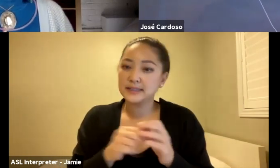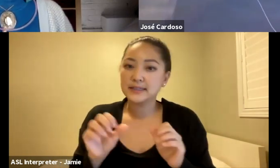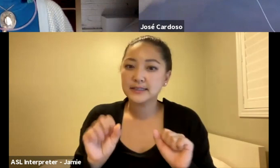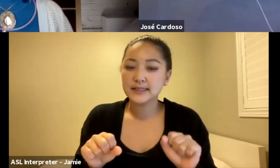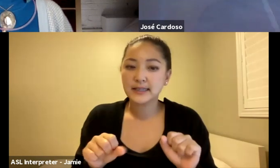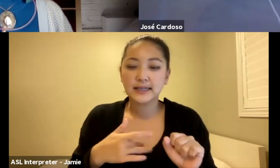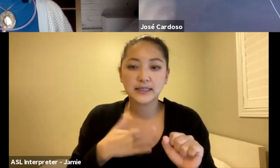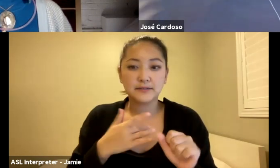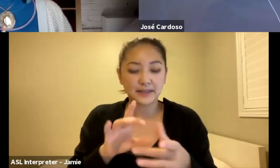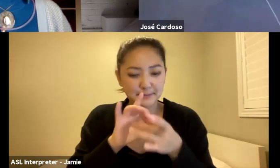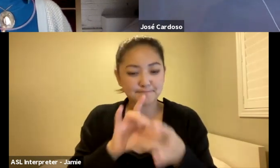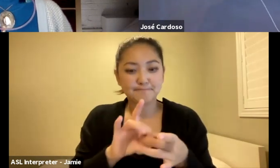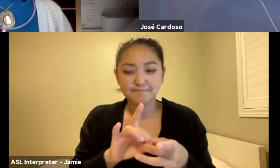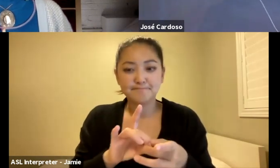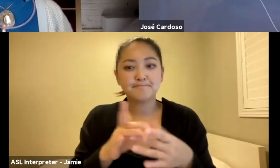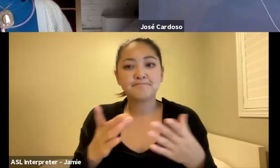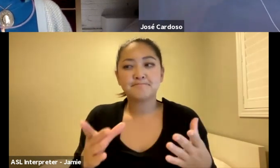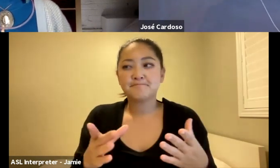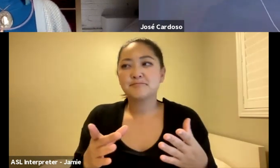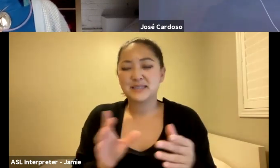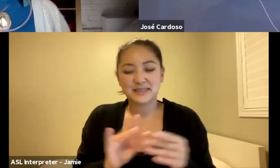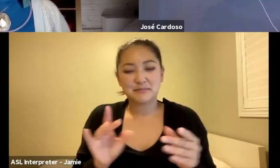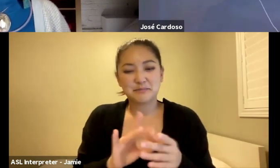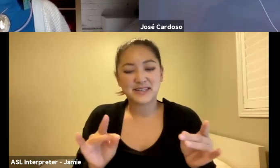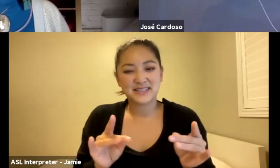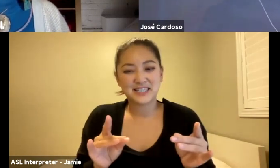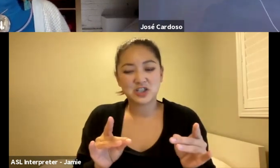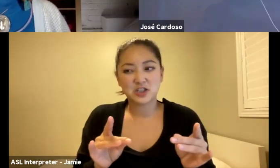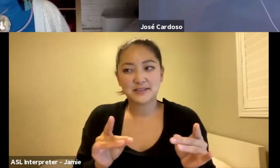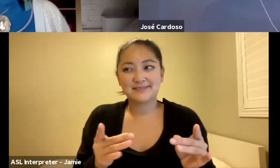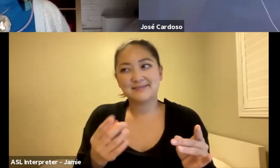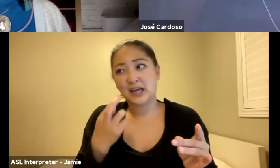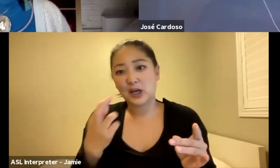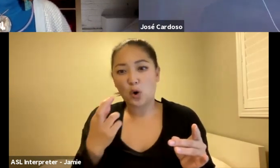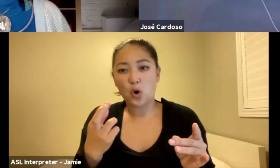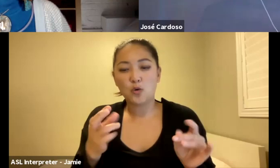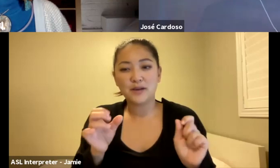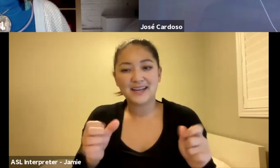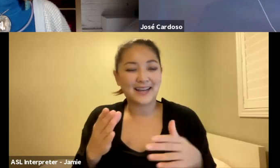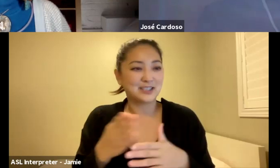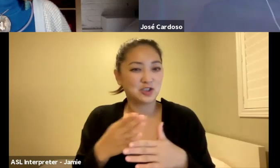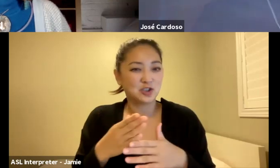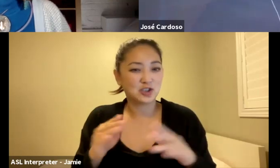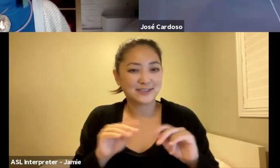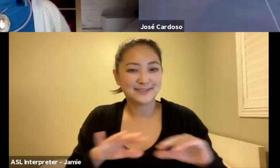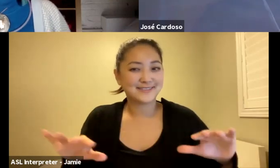with this message, maybe that the film hosts. I can say more than thank you very much.